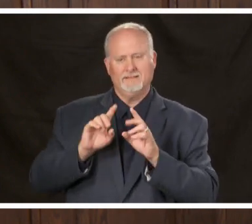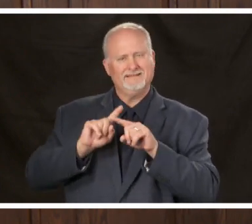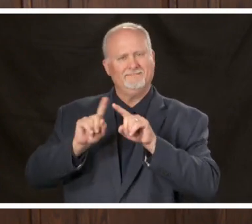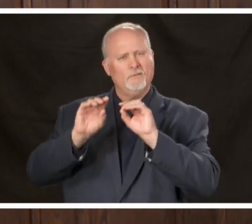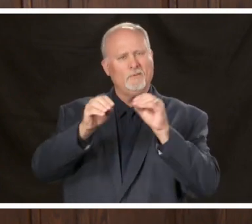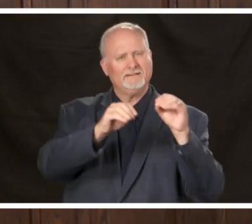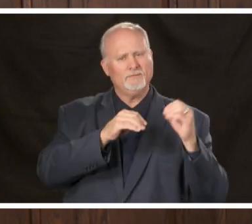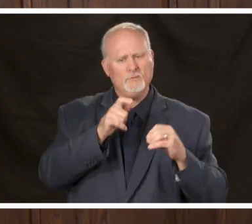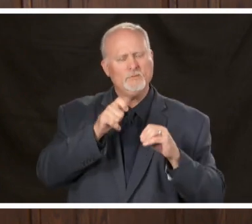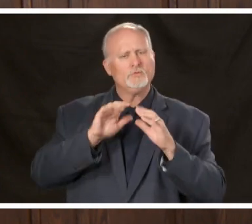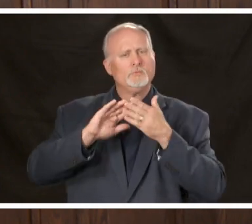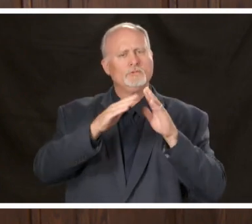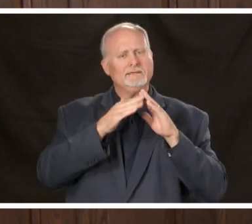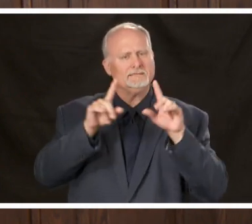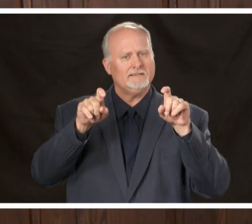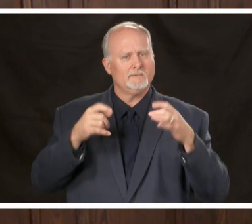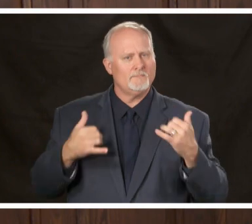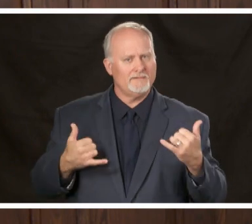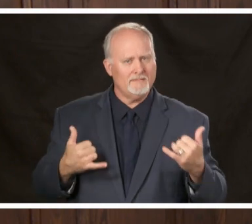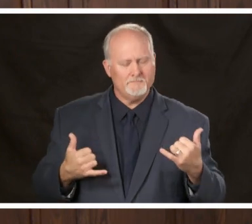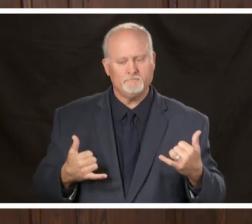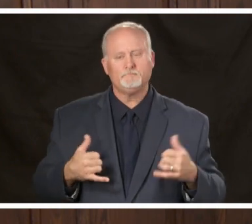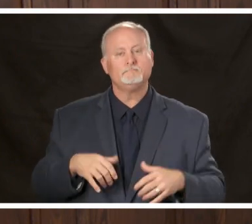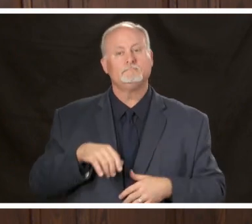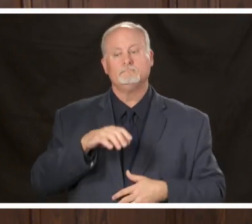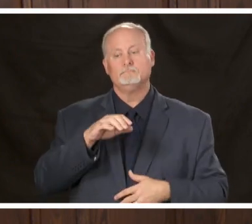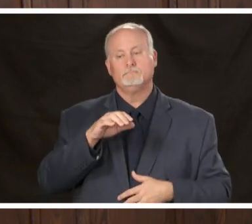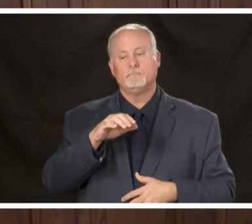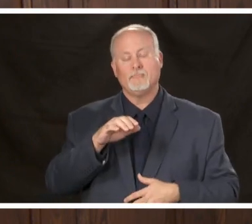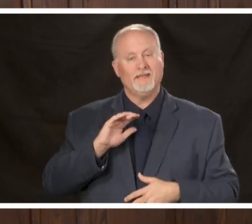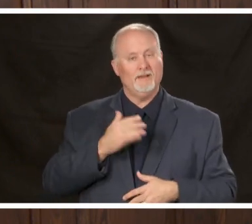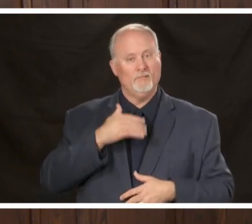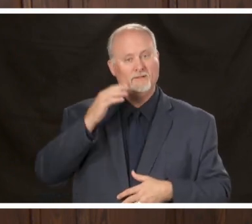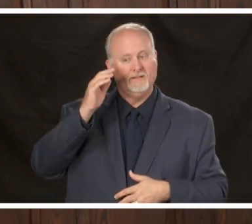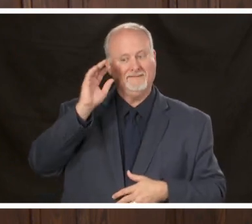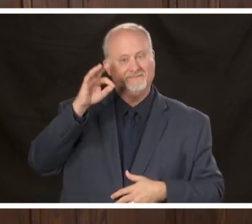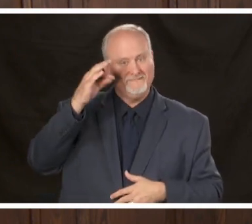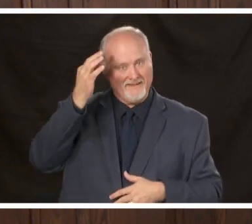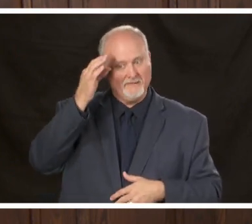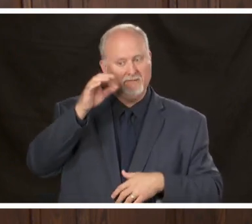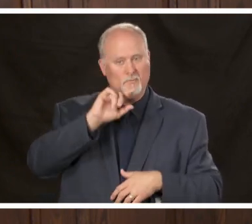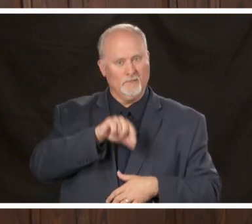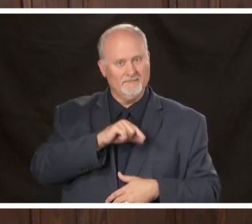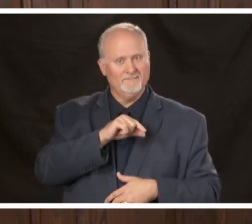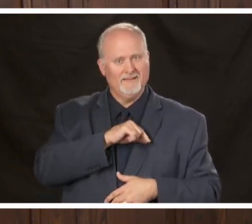community testing that does include our federally qualified health centers and I